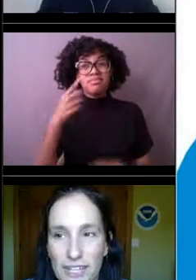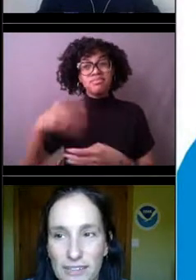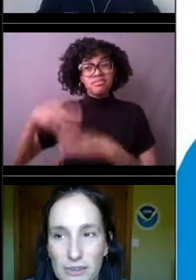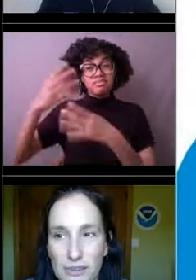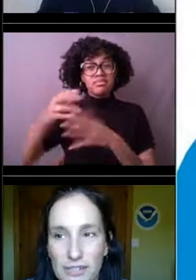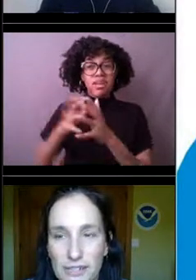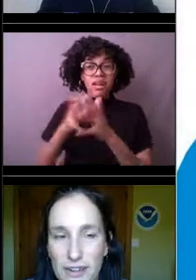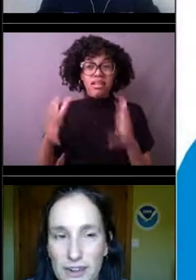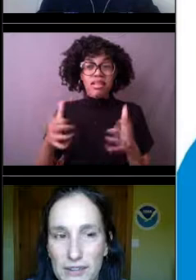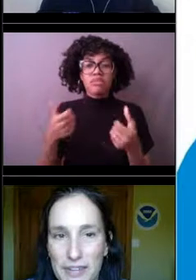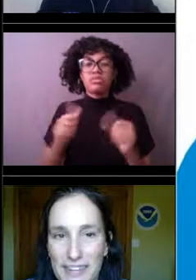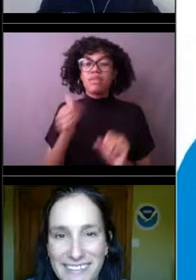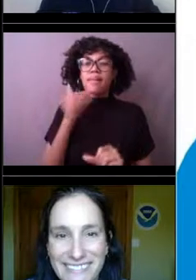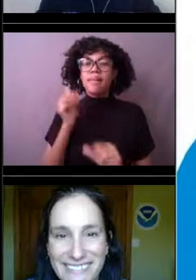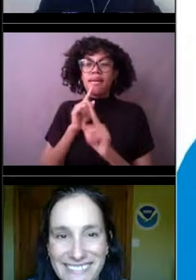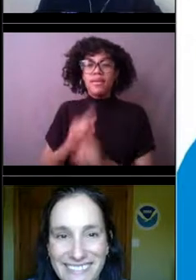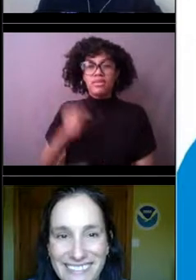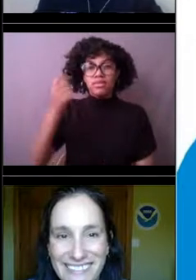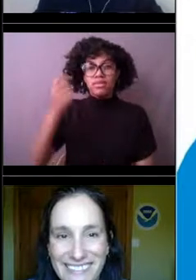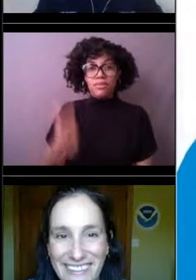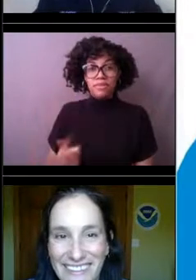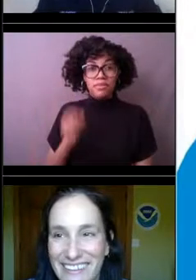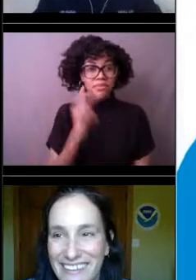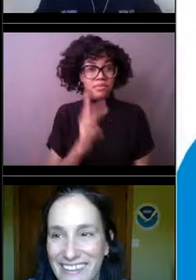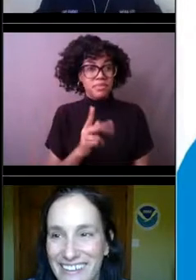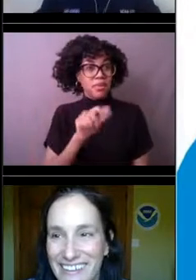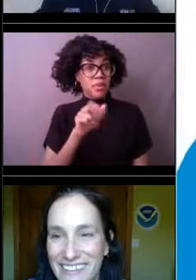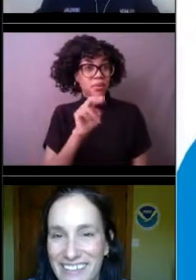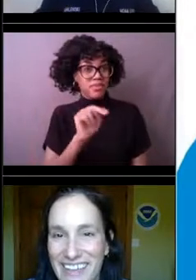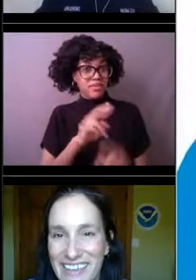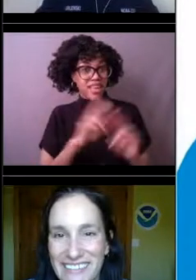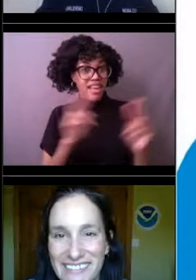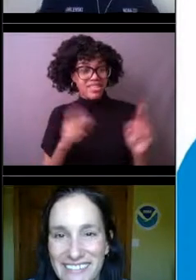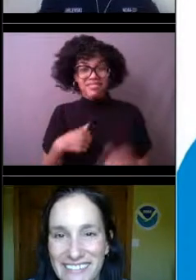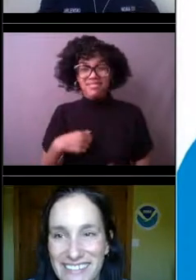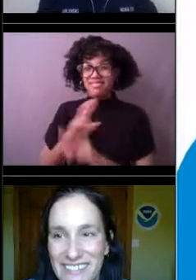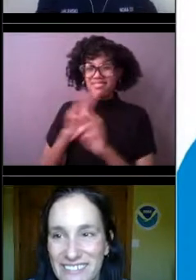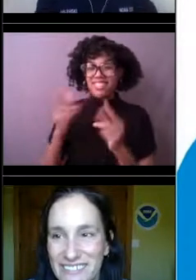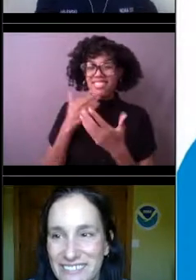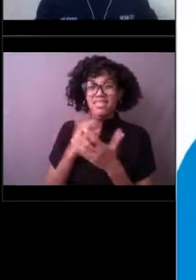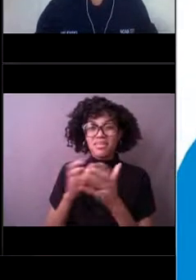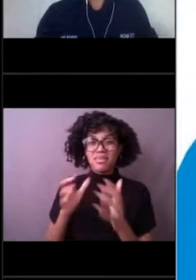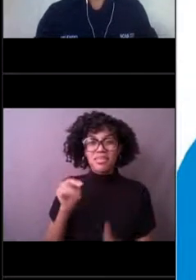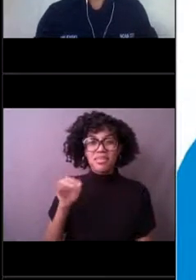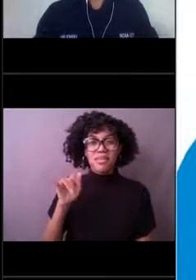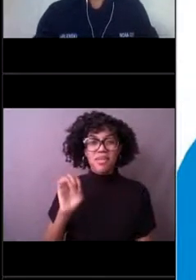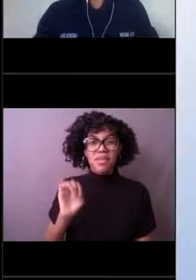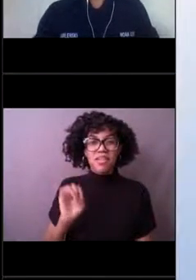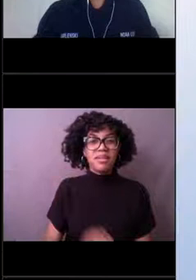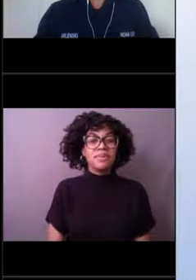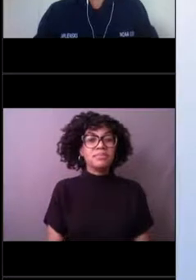All right, Lauren, are you ready? I'm ready, thank you, Nicole. Let's go. Okay.